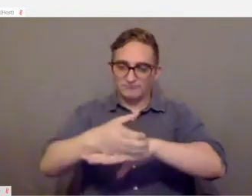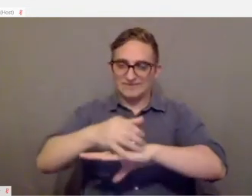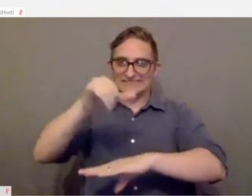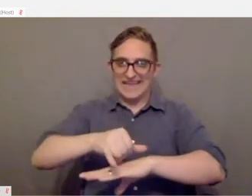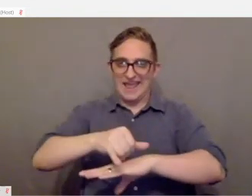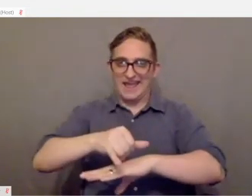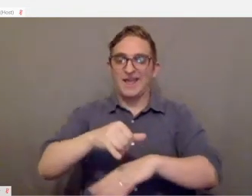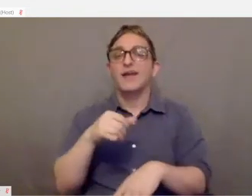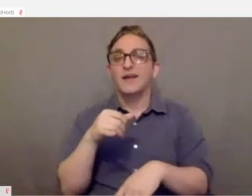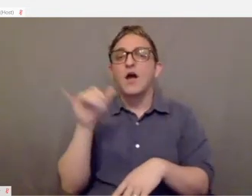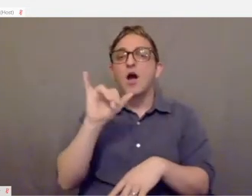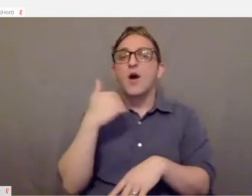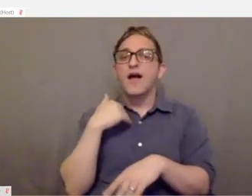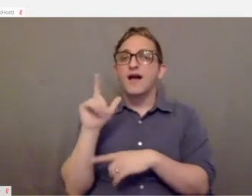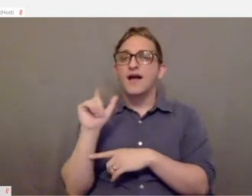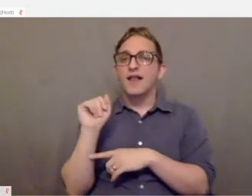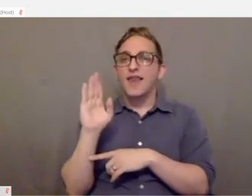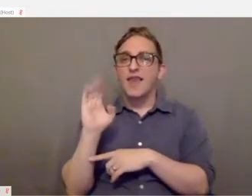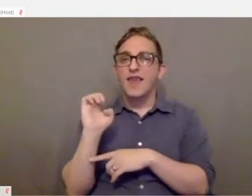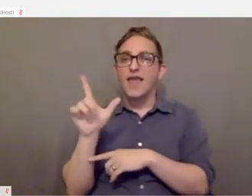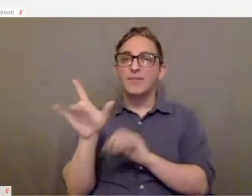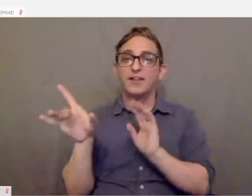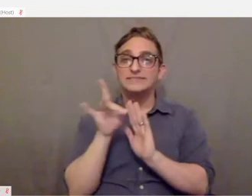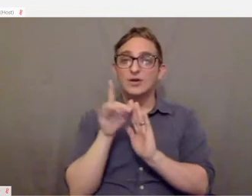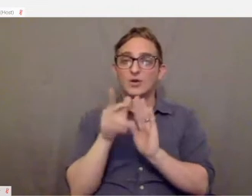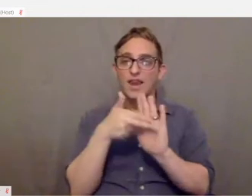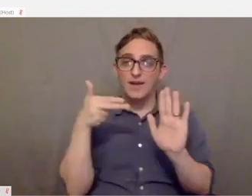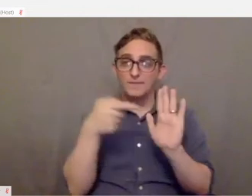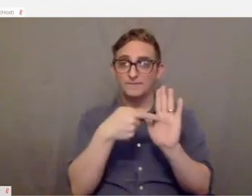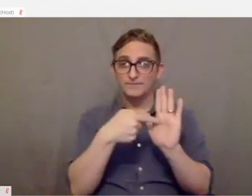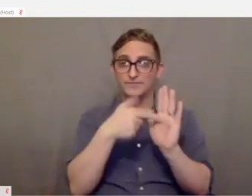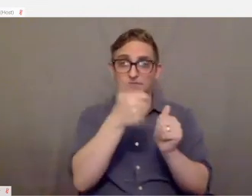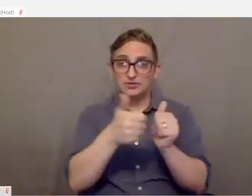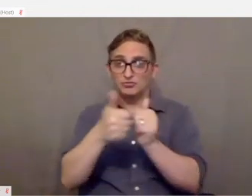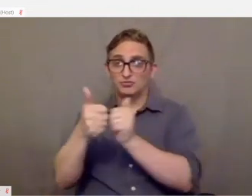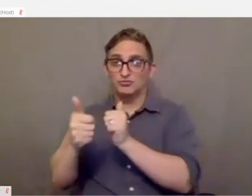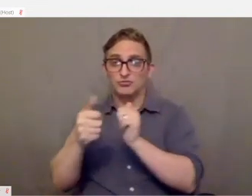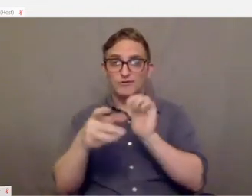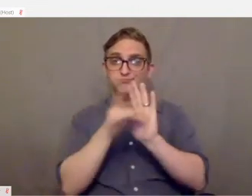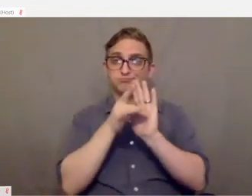You also get label stickers so you can label ‑‑ each of the labels on the buttons here are